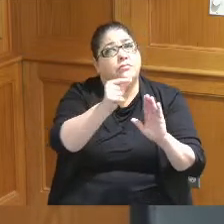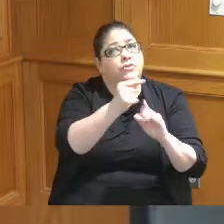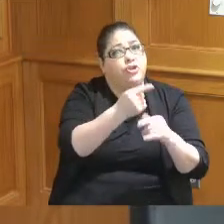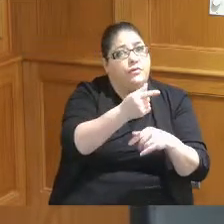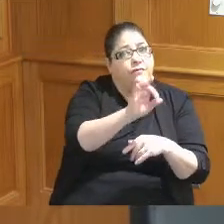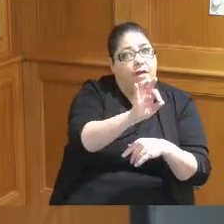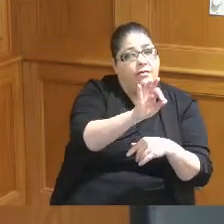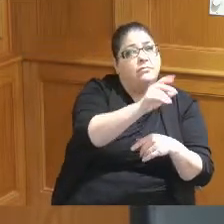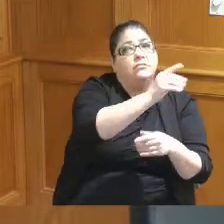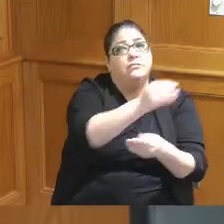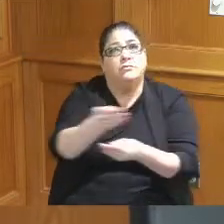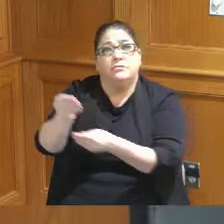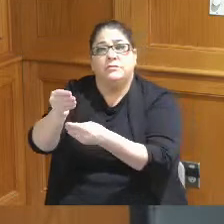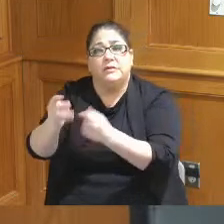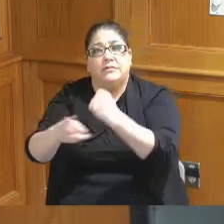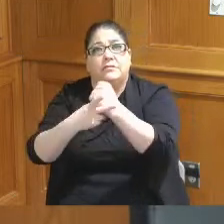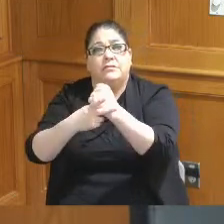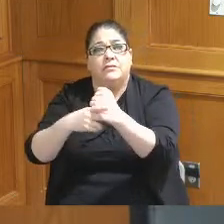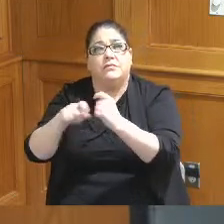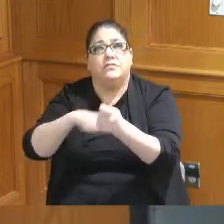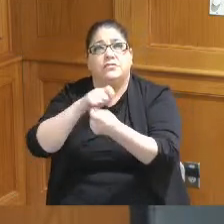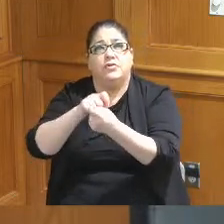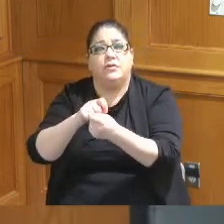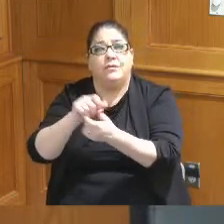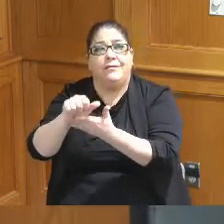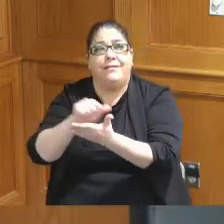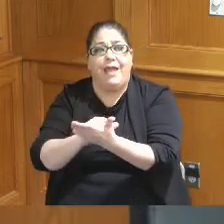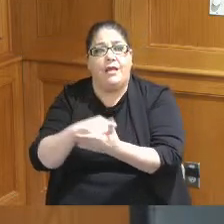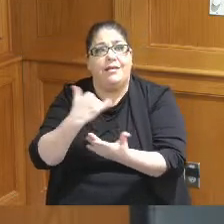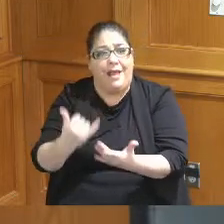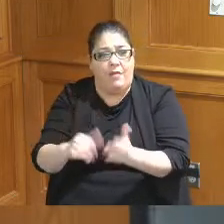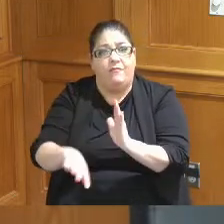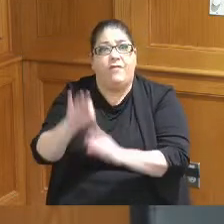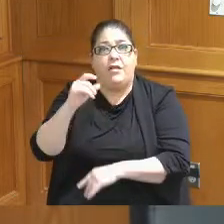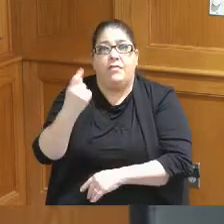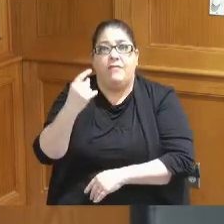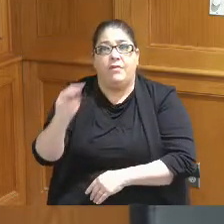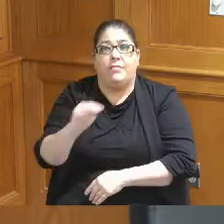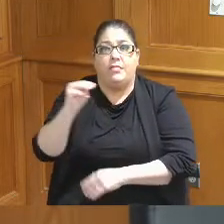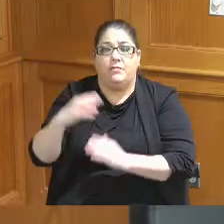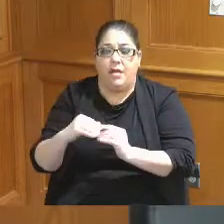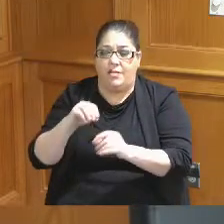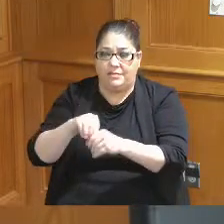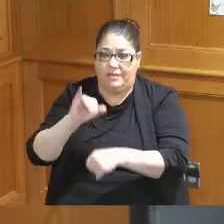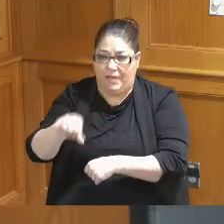and you now have found 11 million dollars in that account and now you're saying that that's